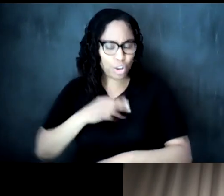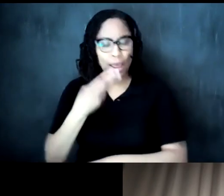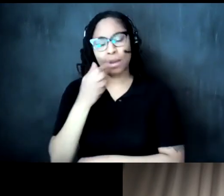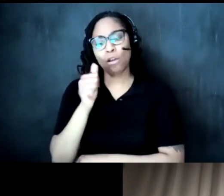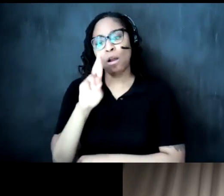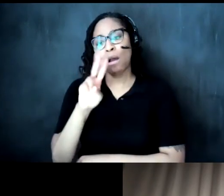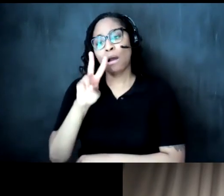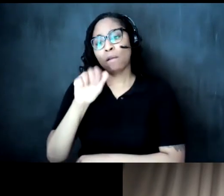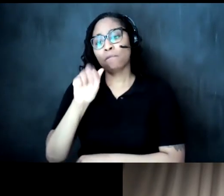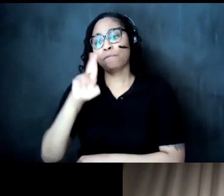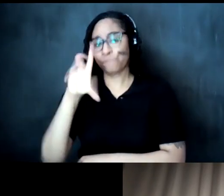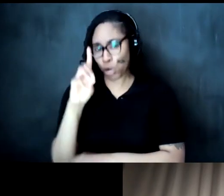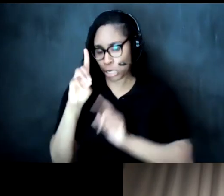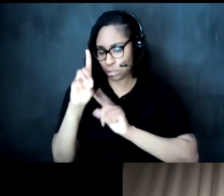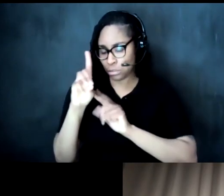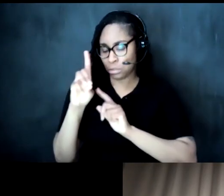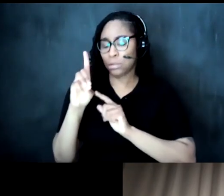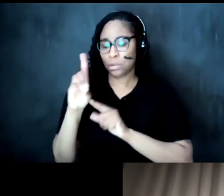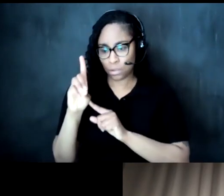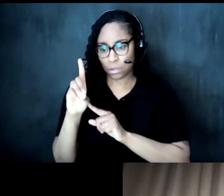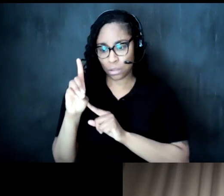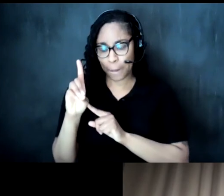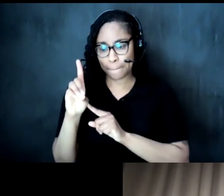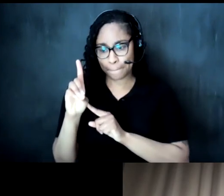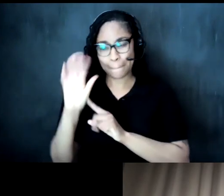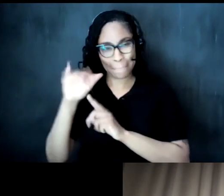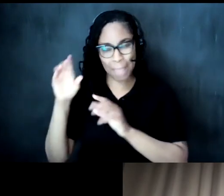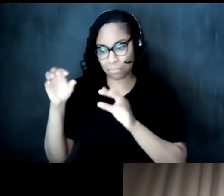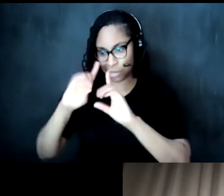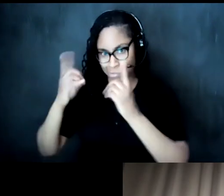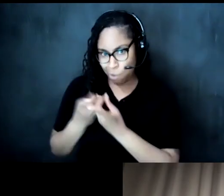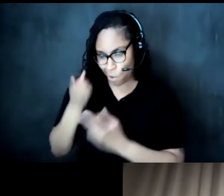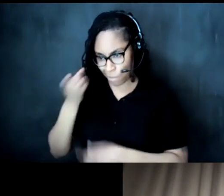specifically the uh the office that the department which i'm a fellow of religion and public life